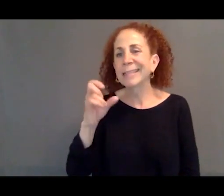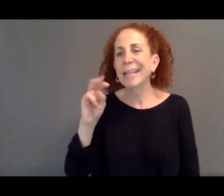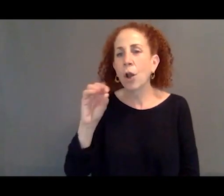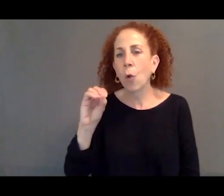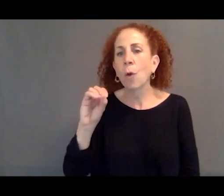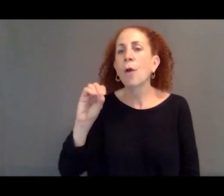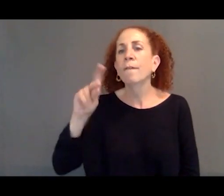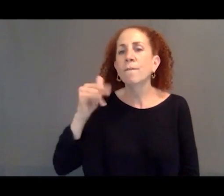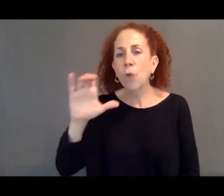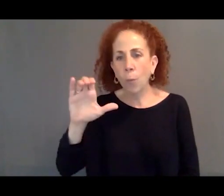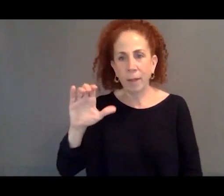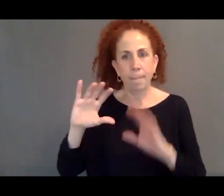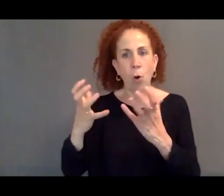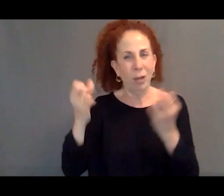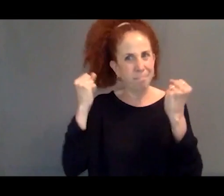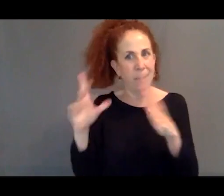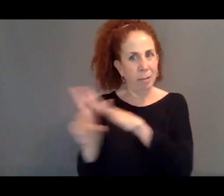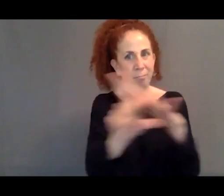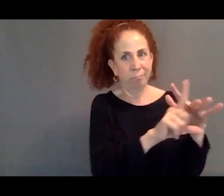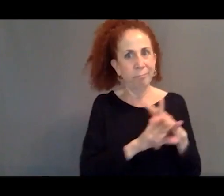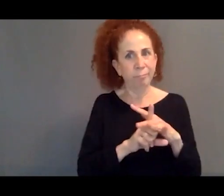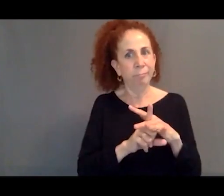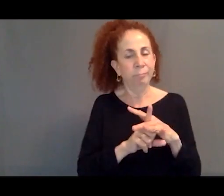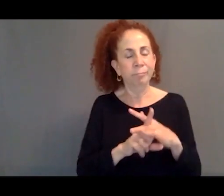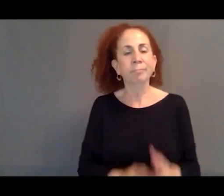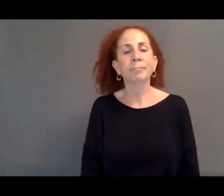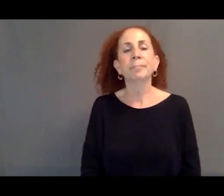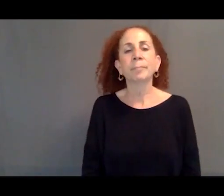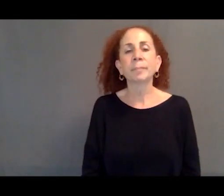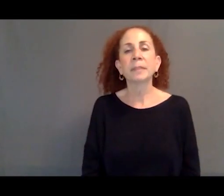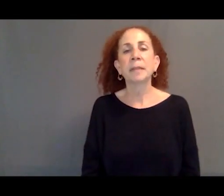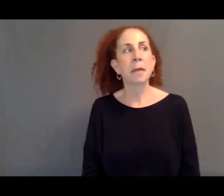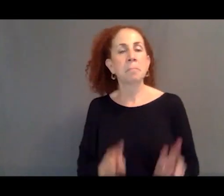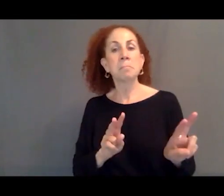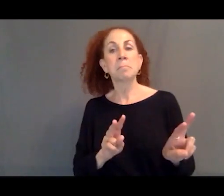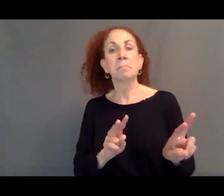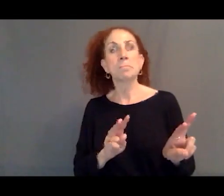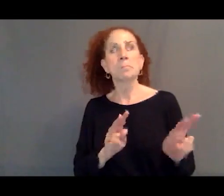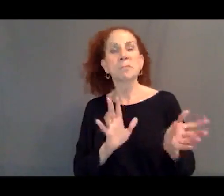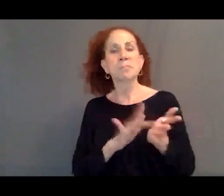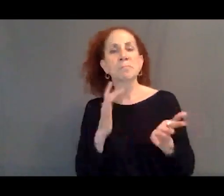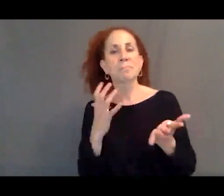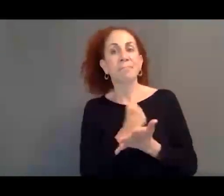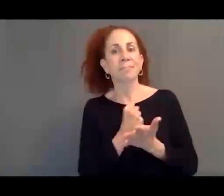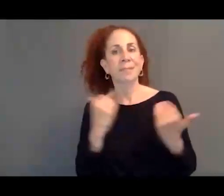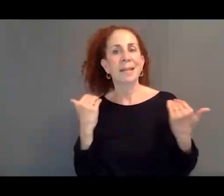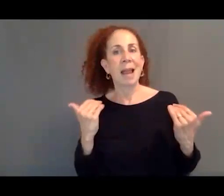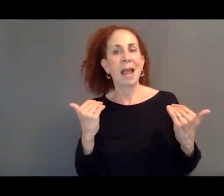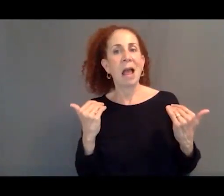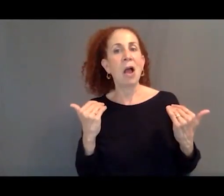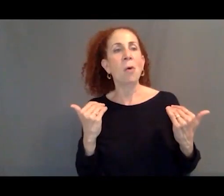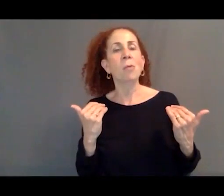that are taking advantage of this crisis